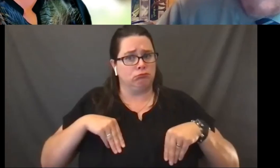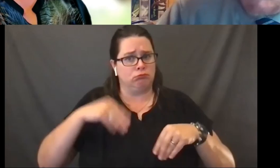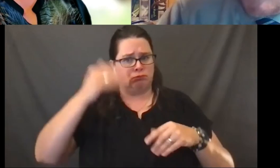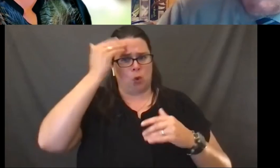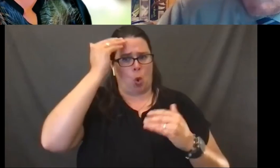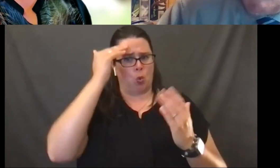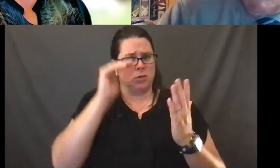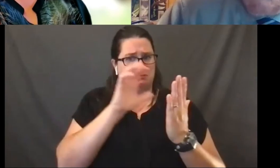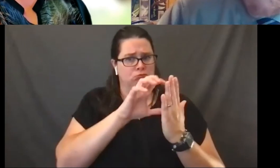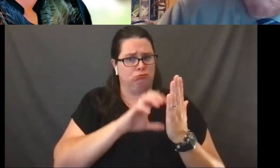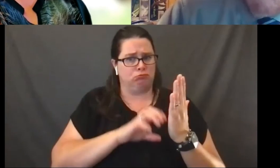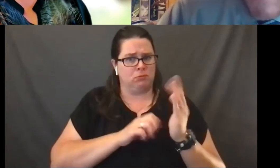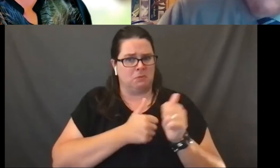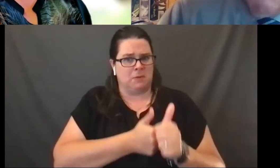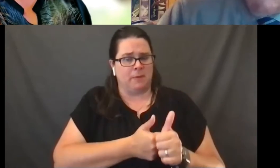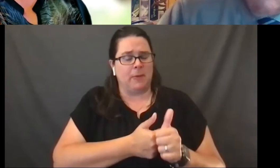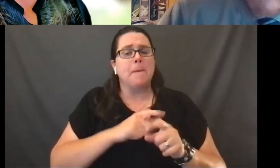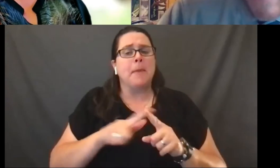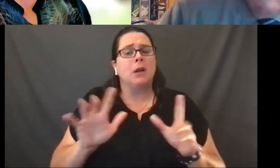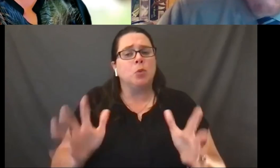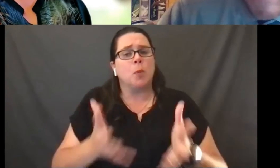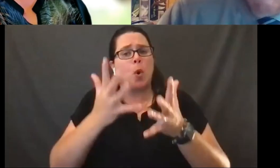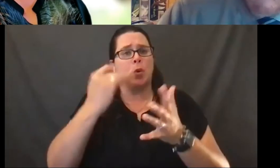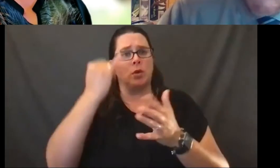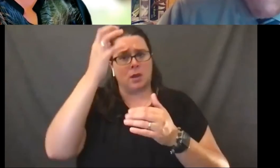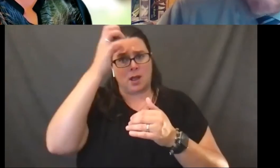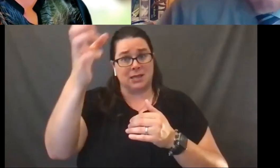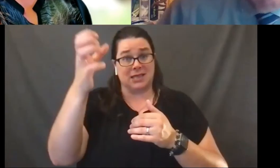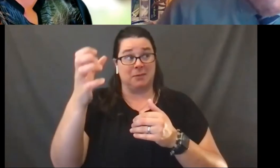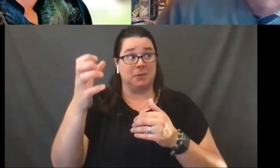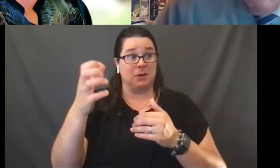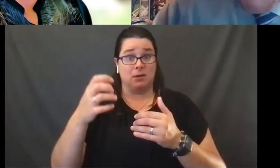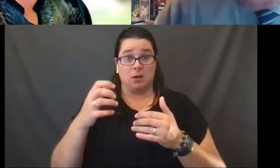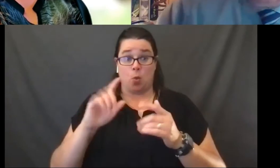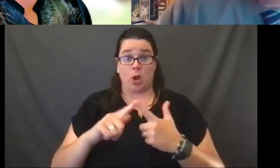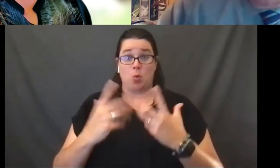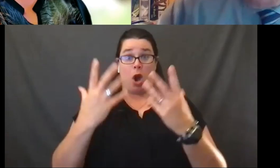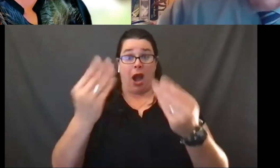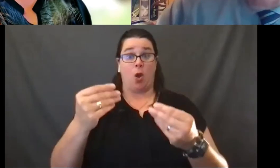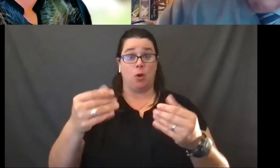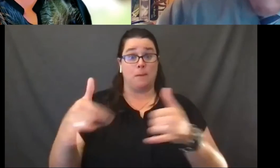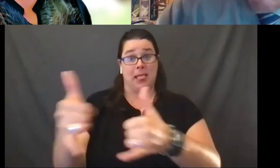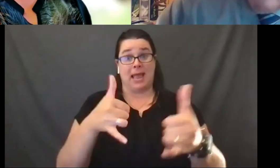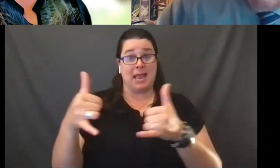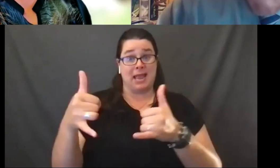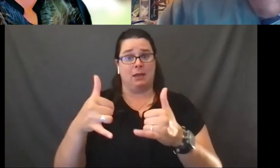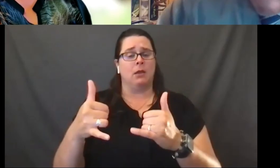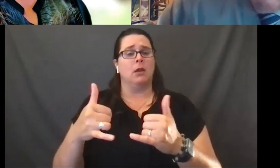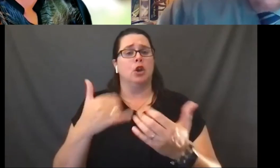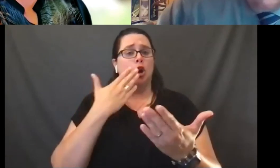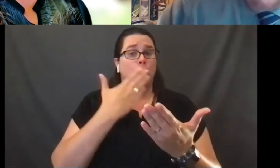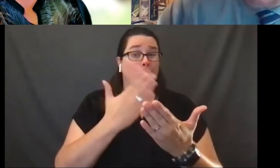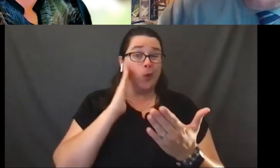But it's just to promote that notion that on the playing field then, we're going to have good athletes and bad athletes.